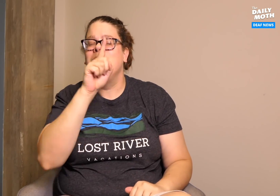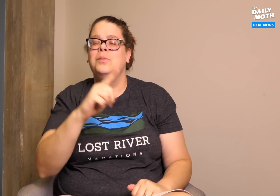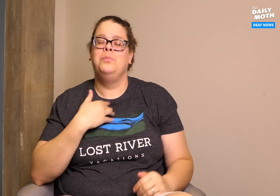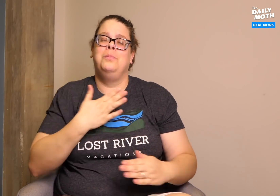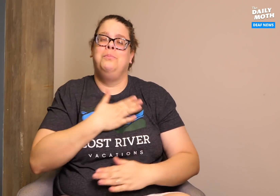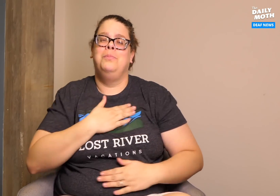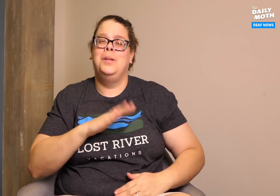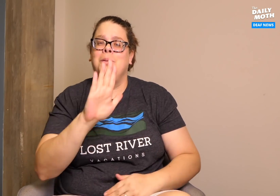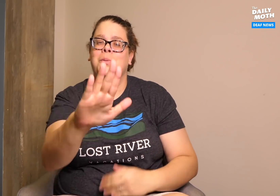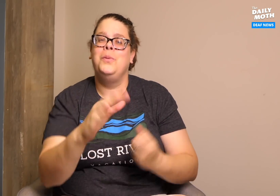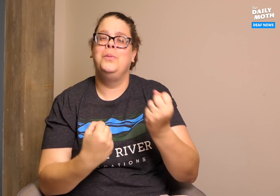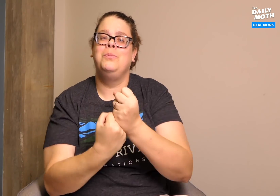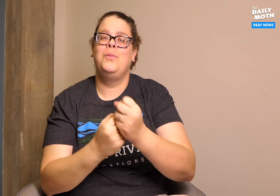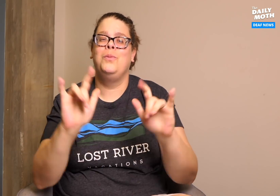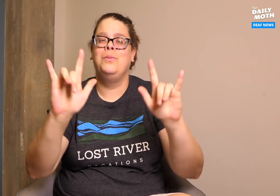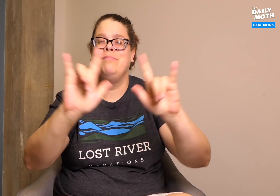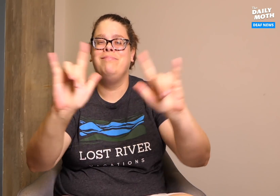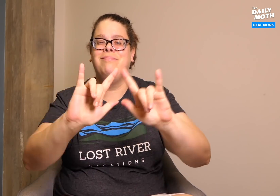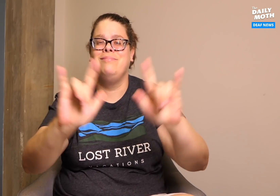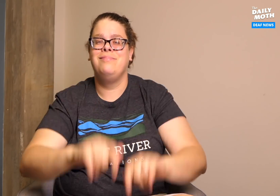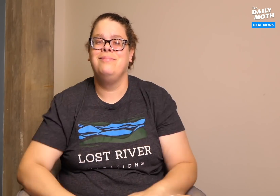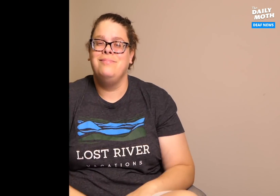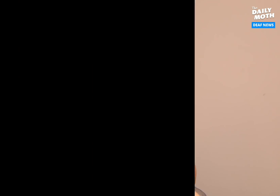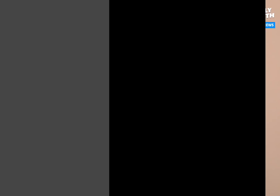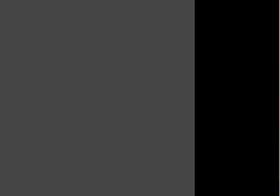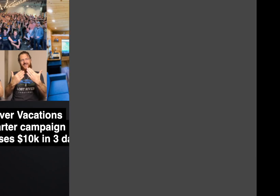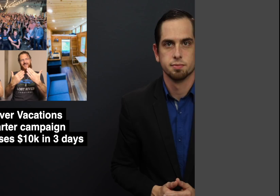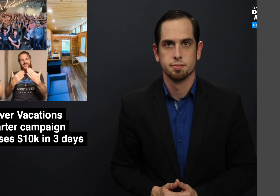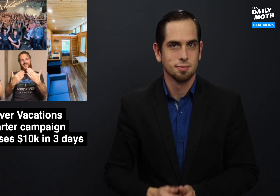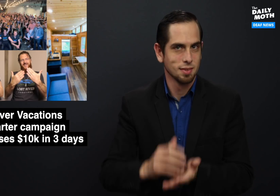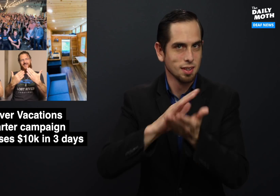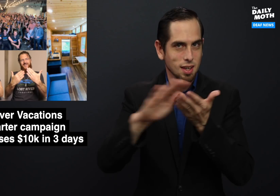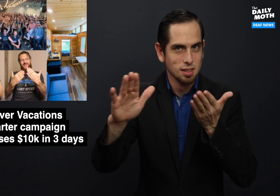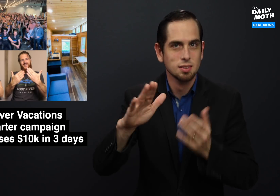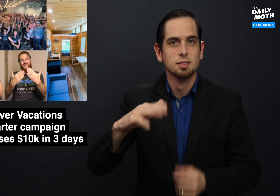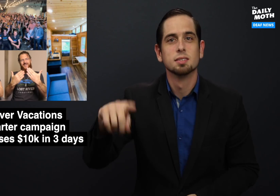We would truly appreciate your support. We love you! Nice.